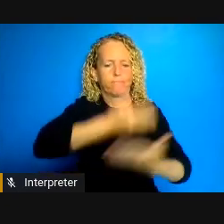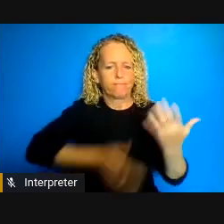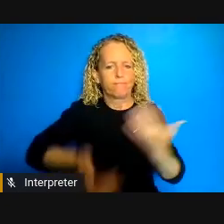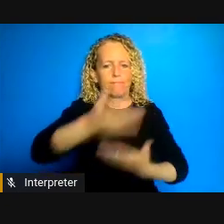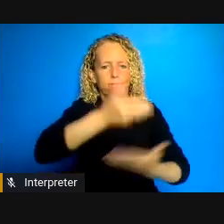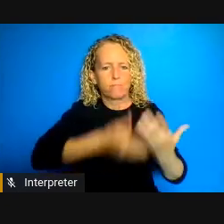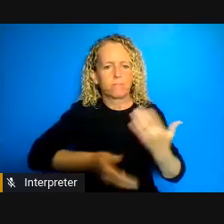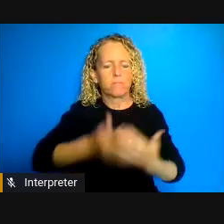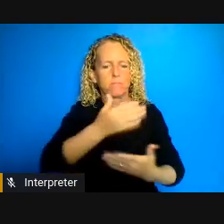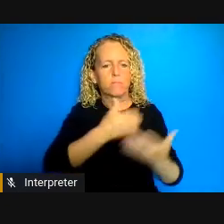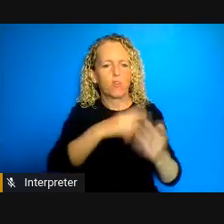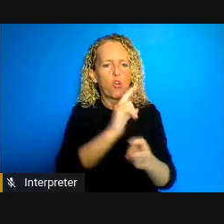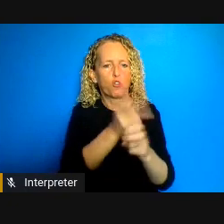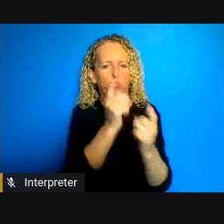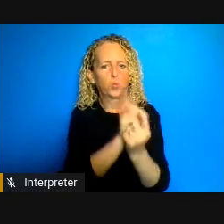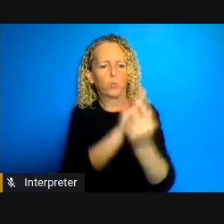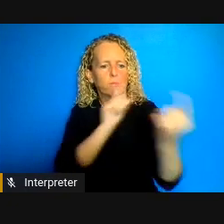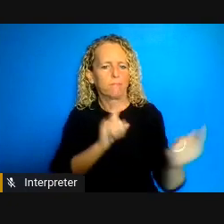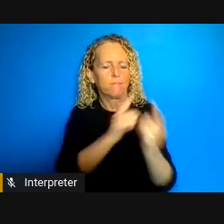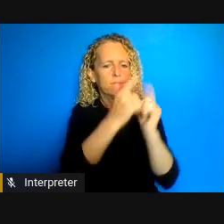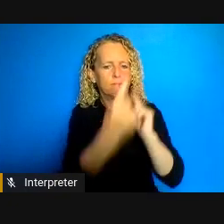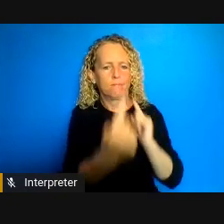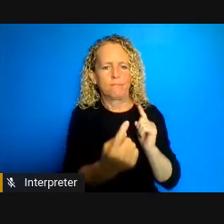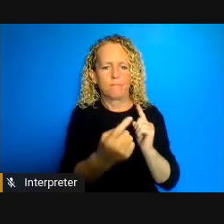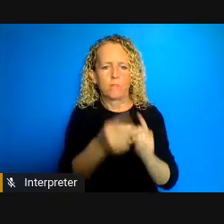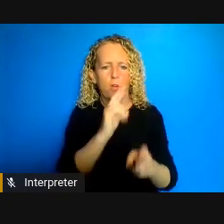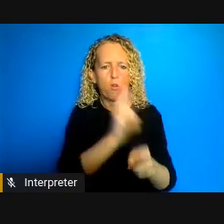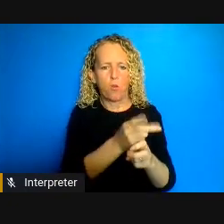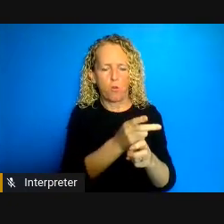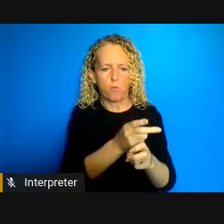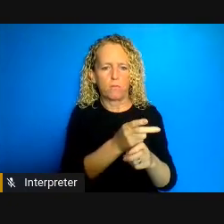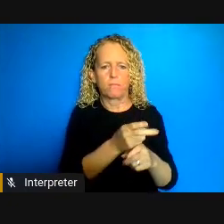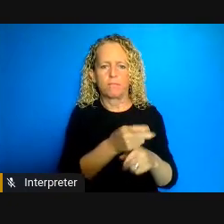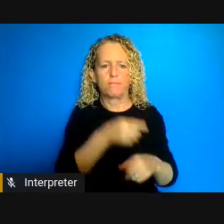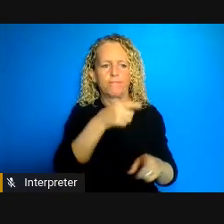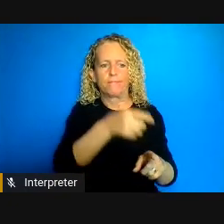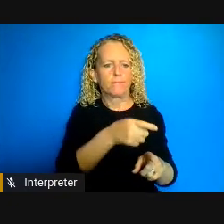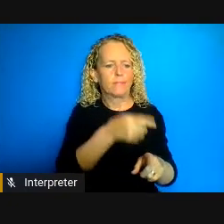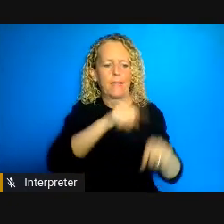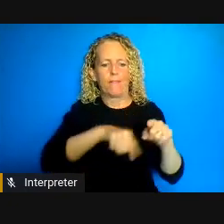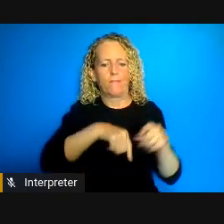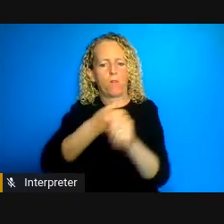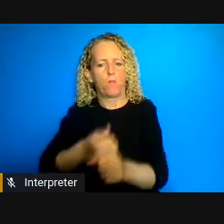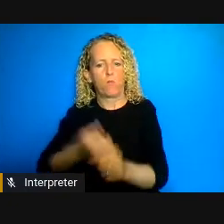describing as inconsistent with COVID protections my focus has been other